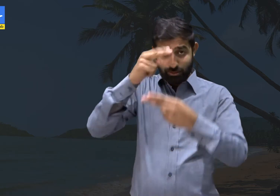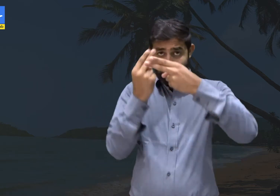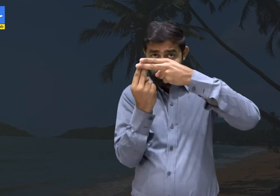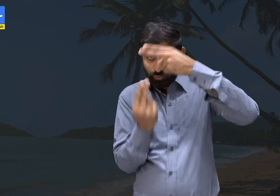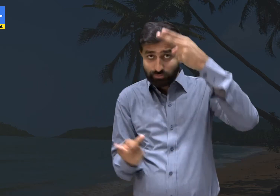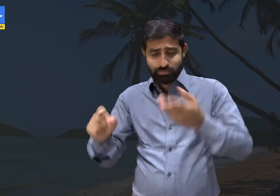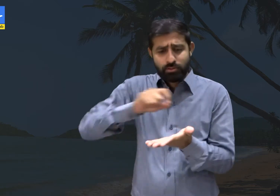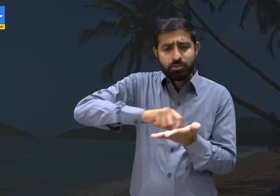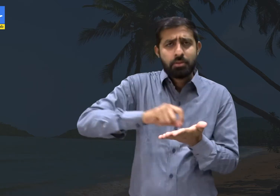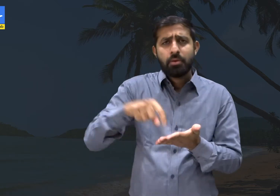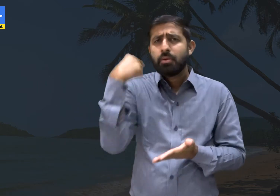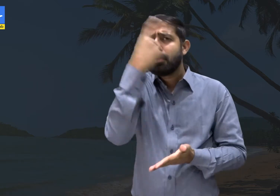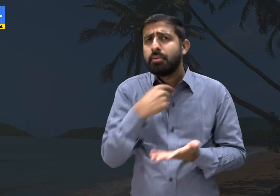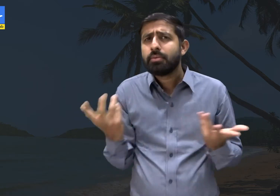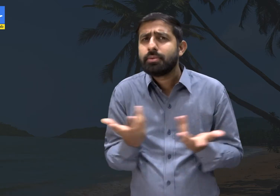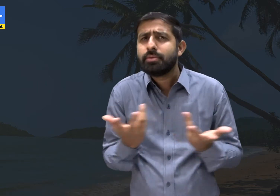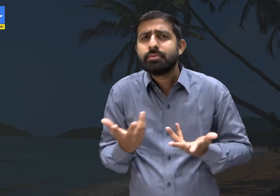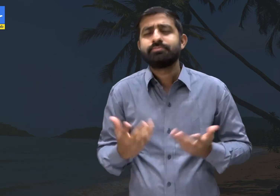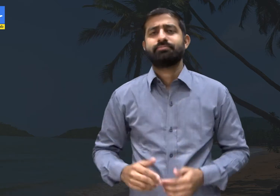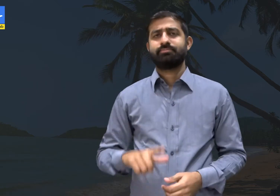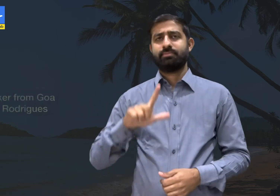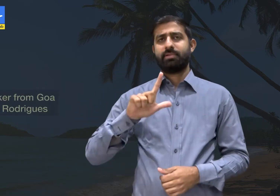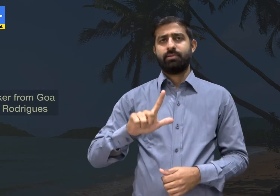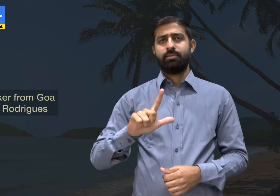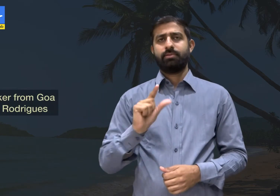and the author of the story is